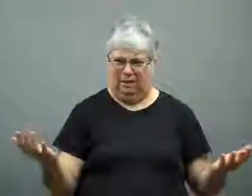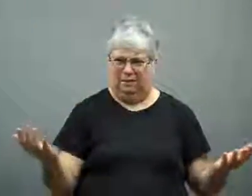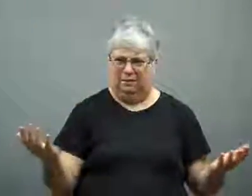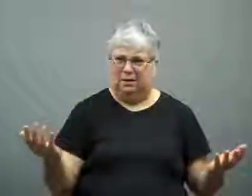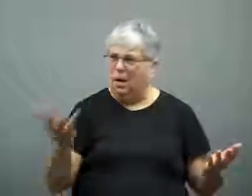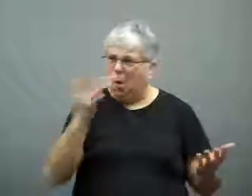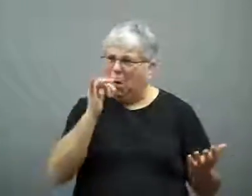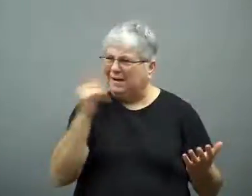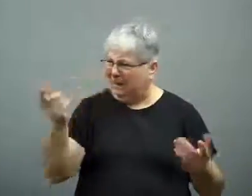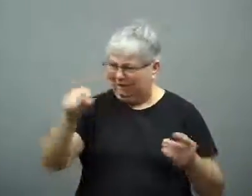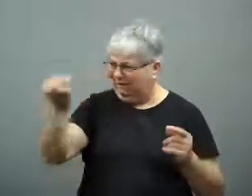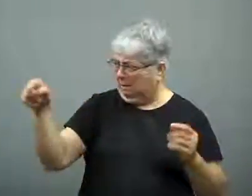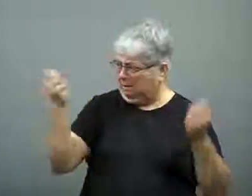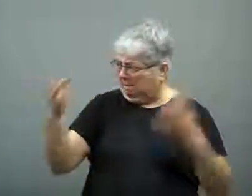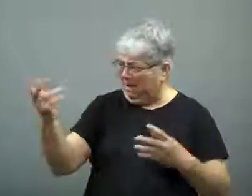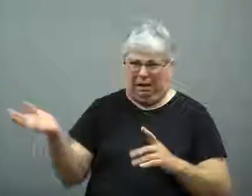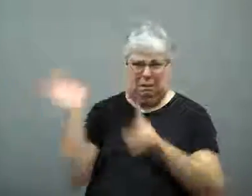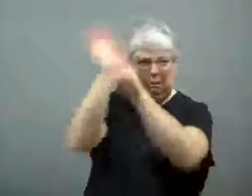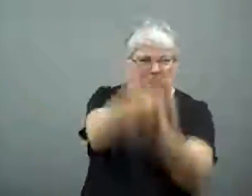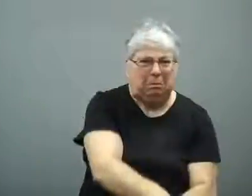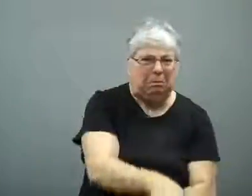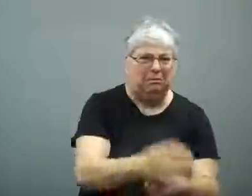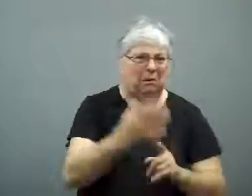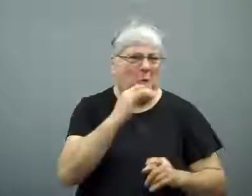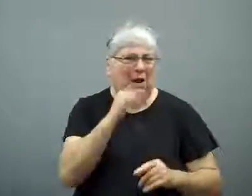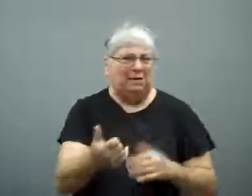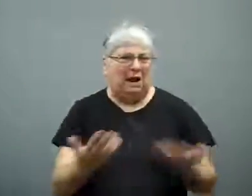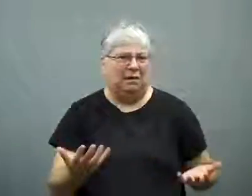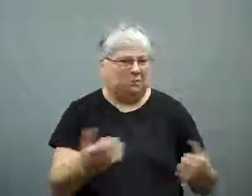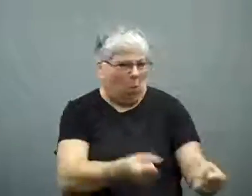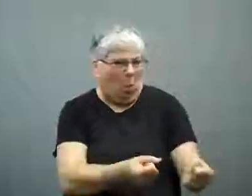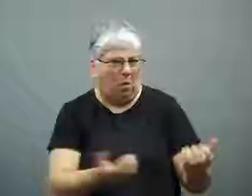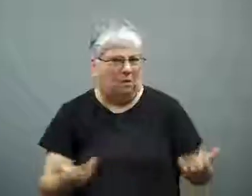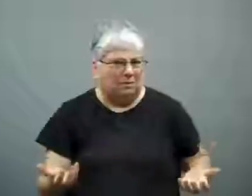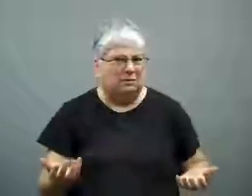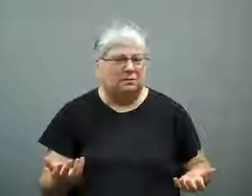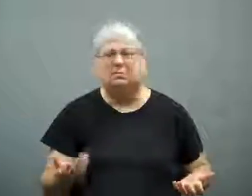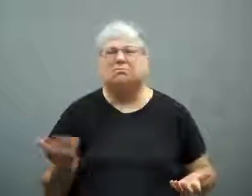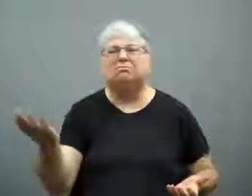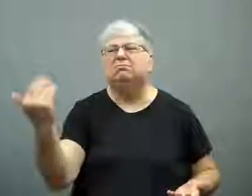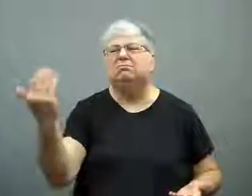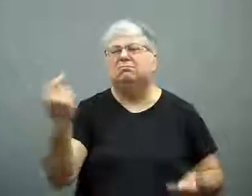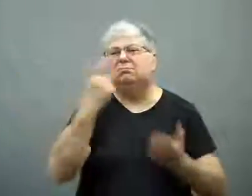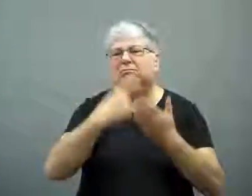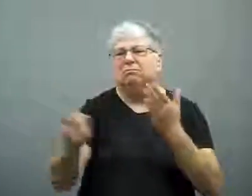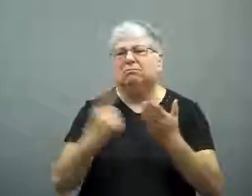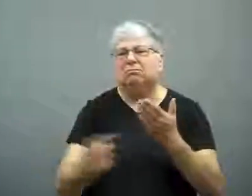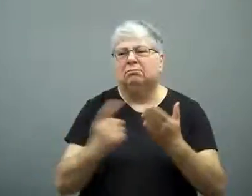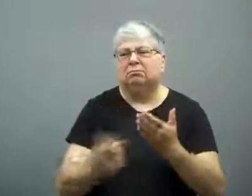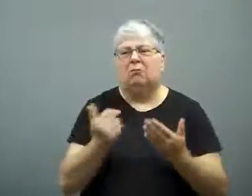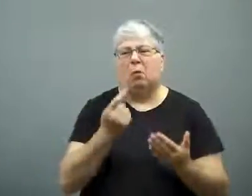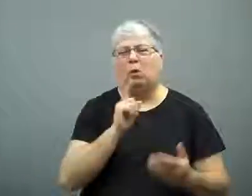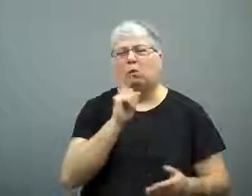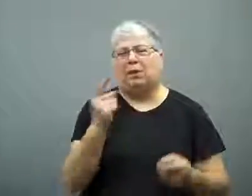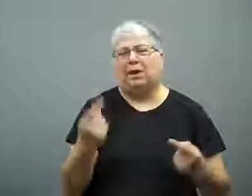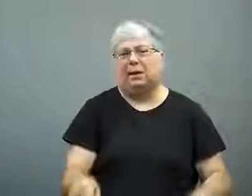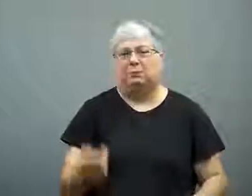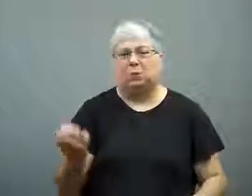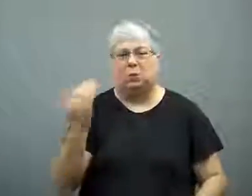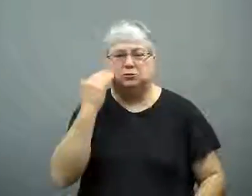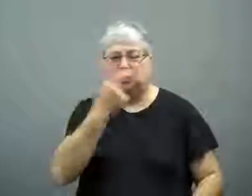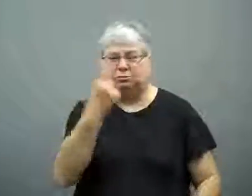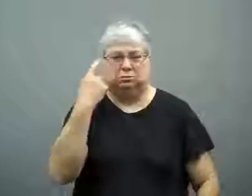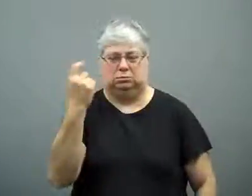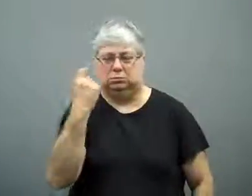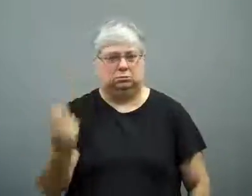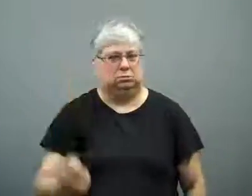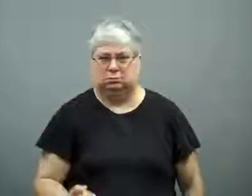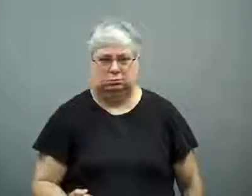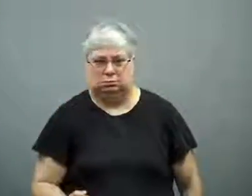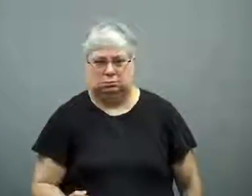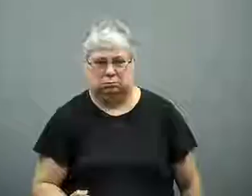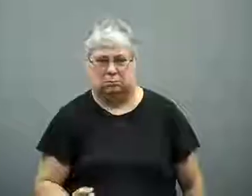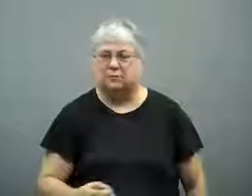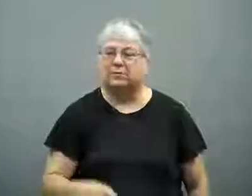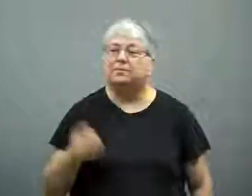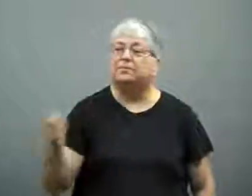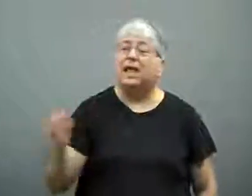He questioned why. Why couldn't all these agents just overpower him?